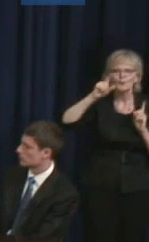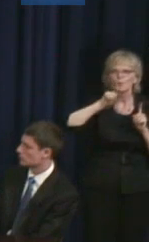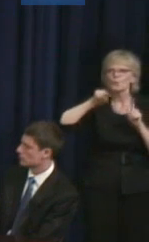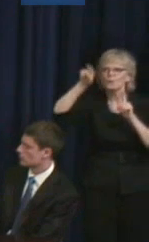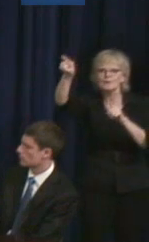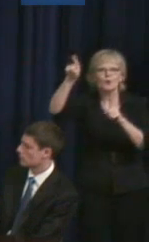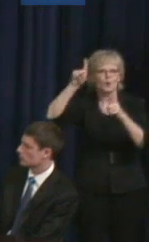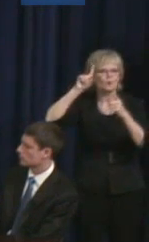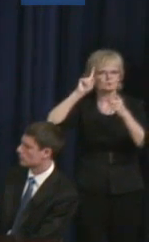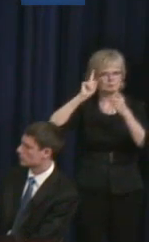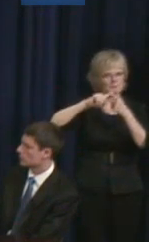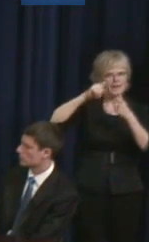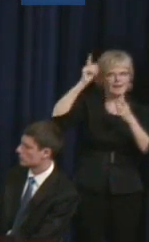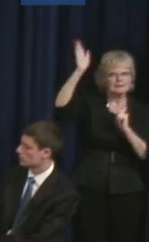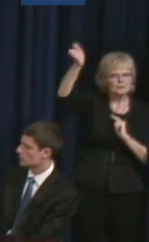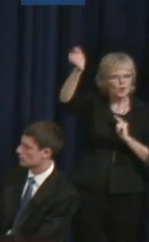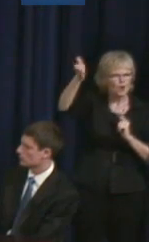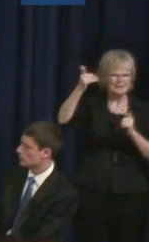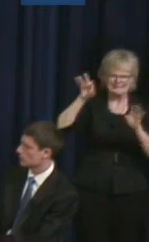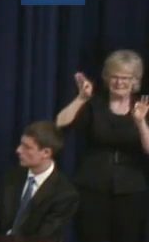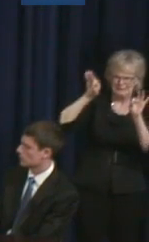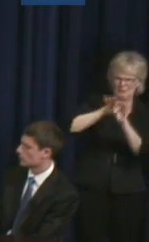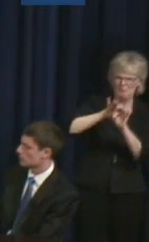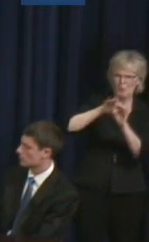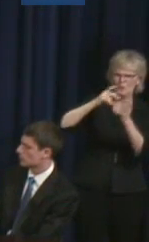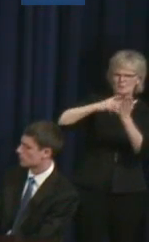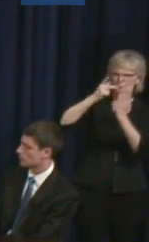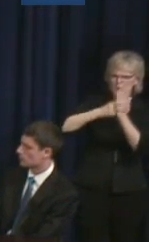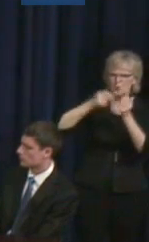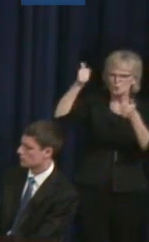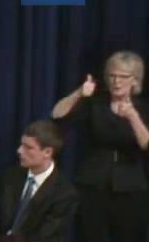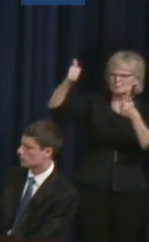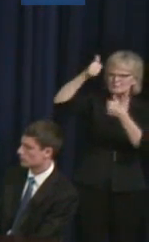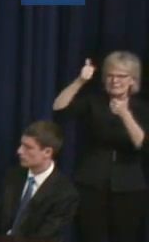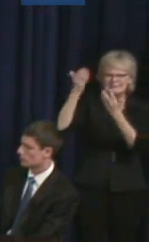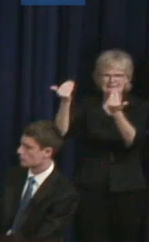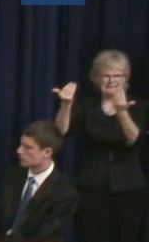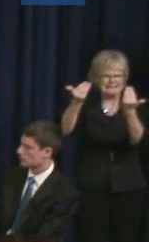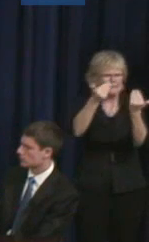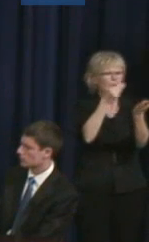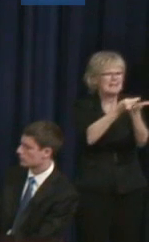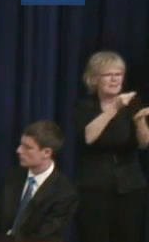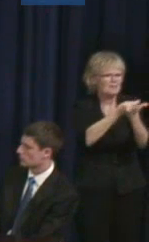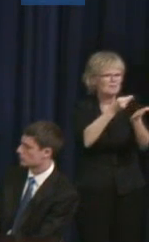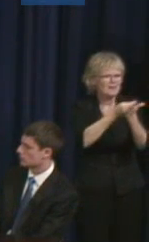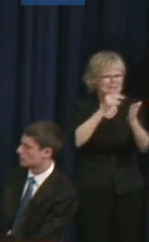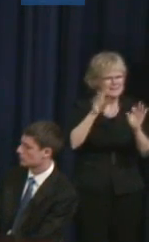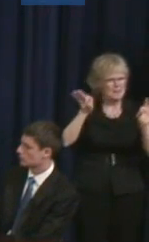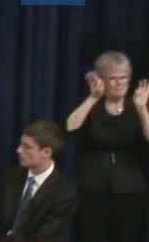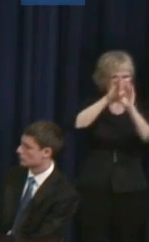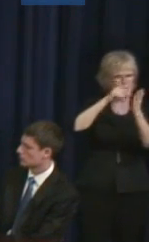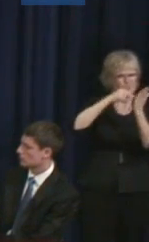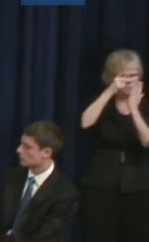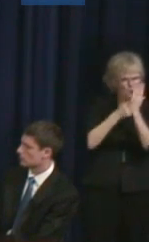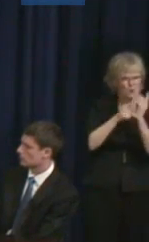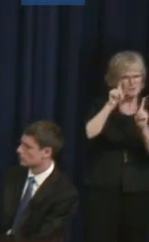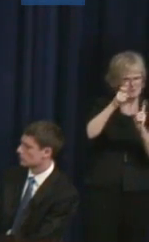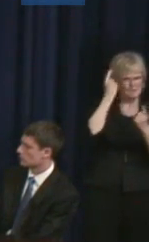country and say, "These are important programs that need to be considered for this population."